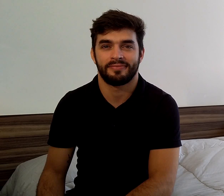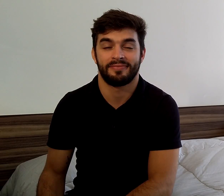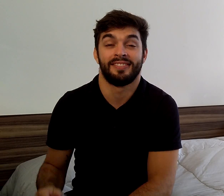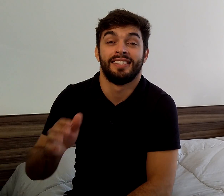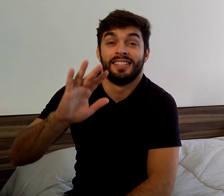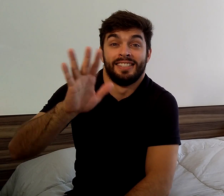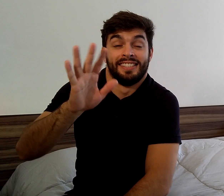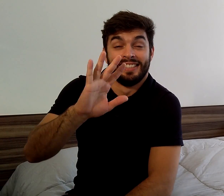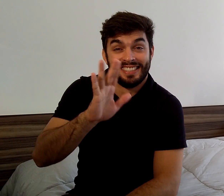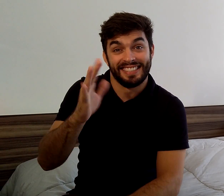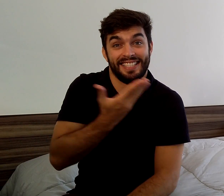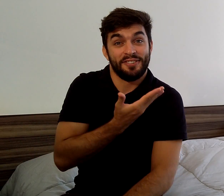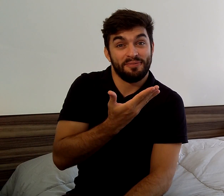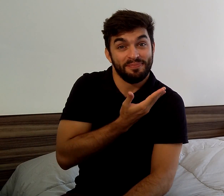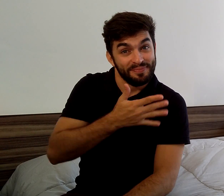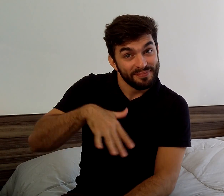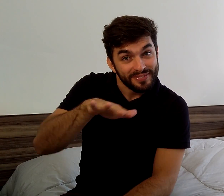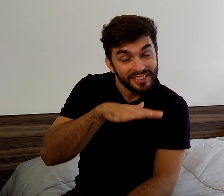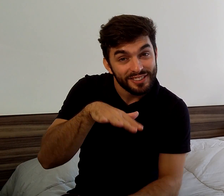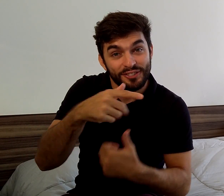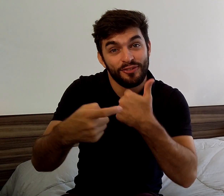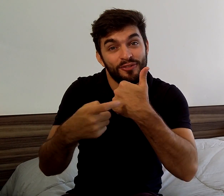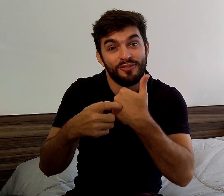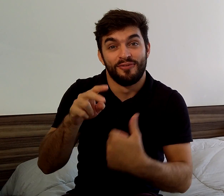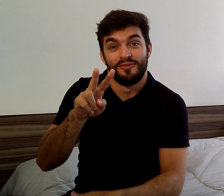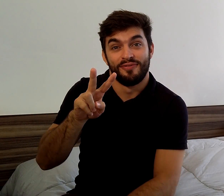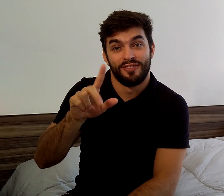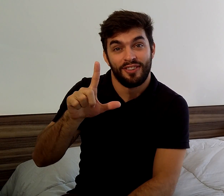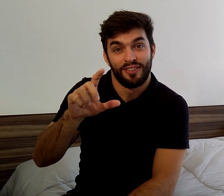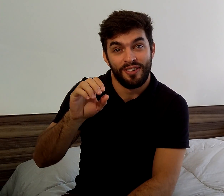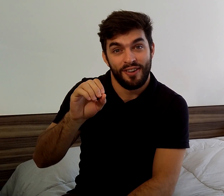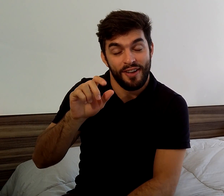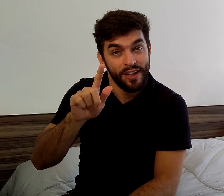Hello my friends.